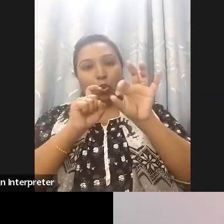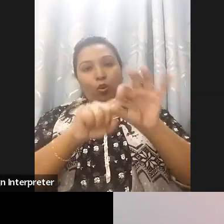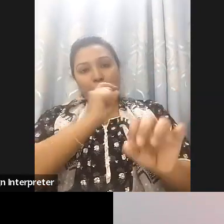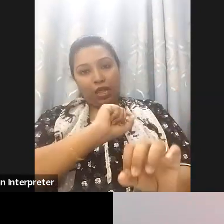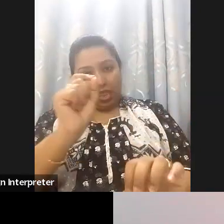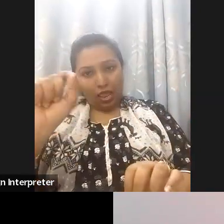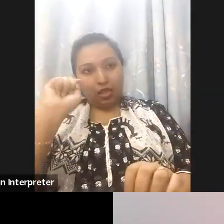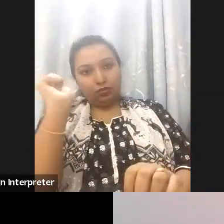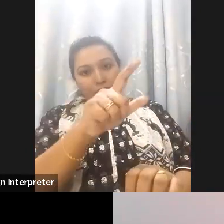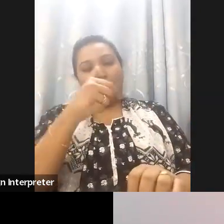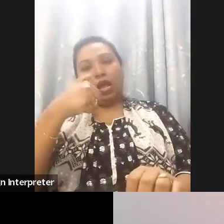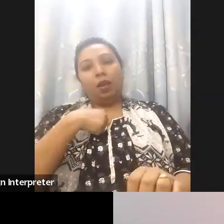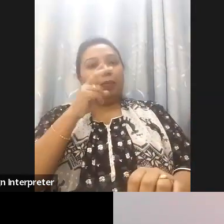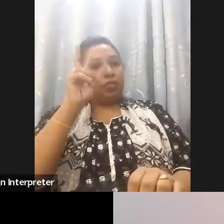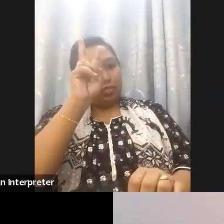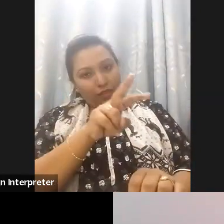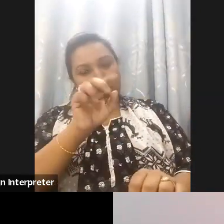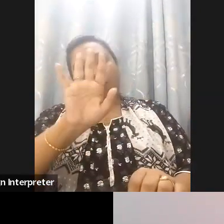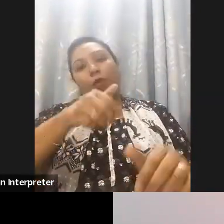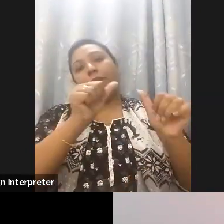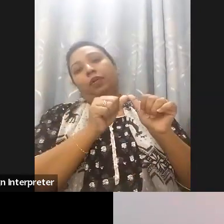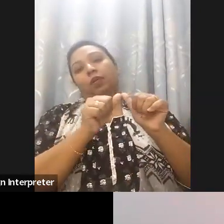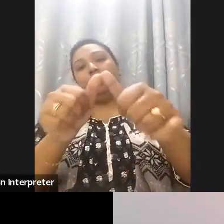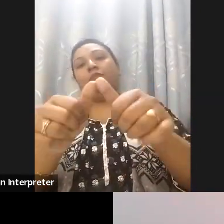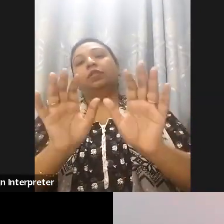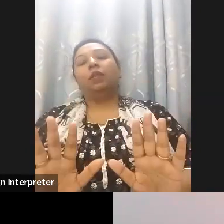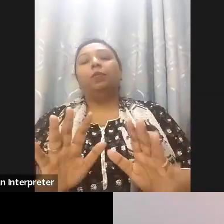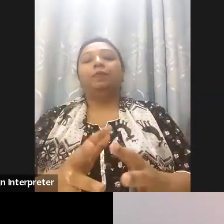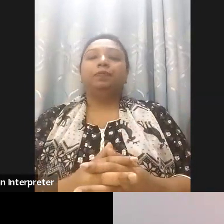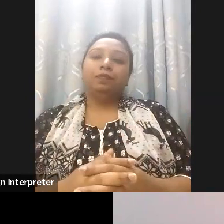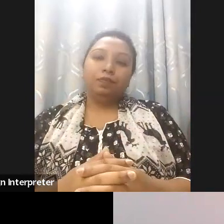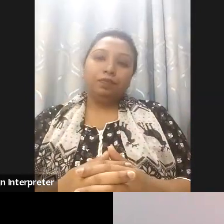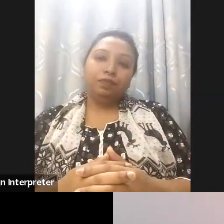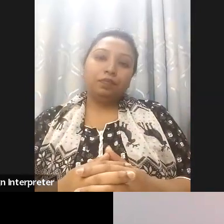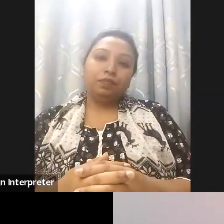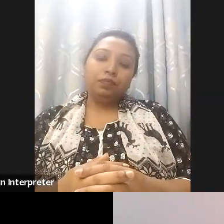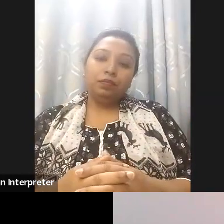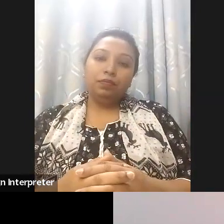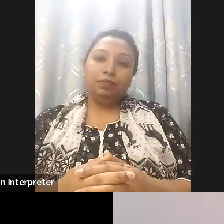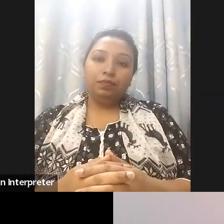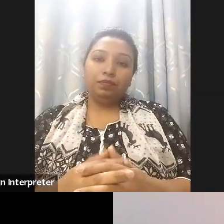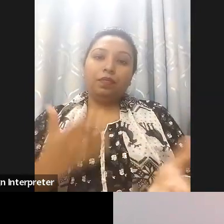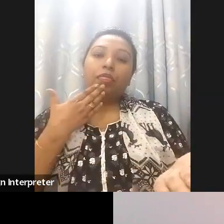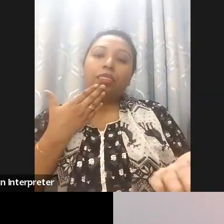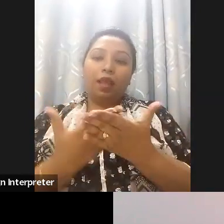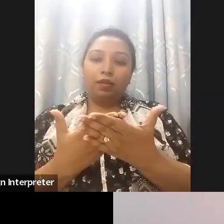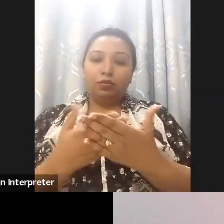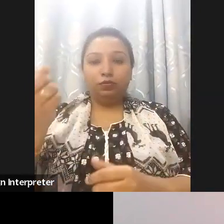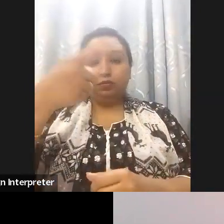G3ict´s DARE Index hopefully will be launched at the end of this year. Thank you very much. Thank